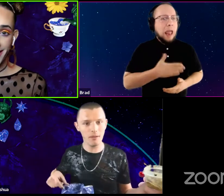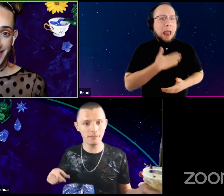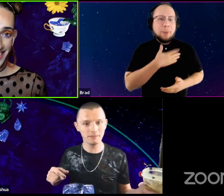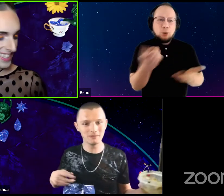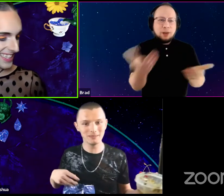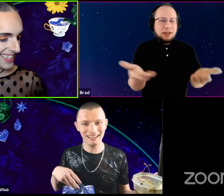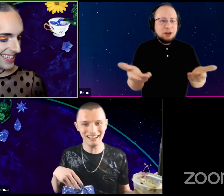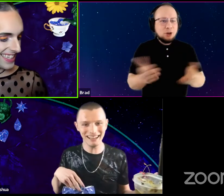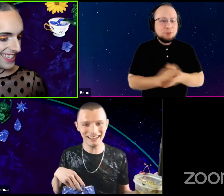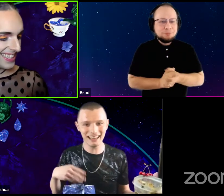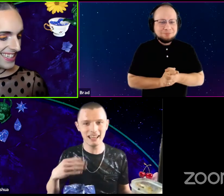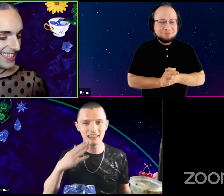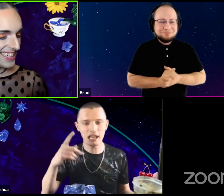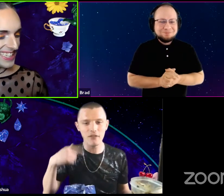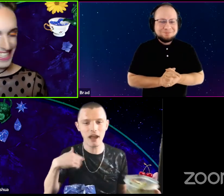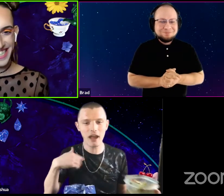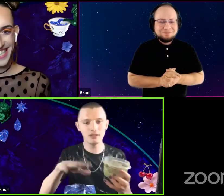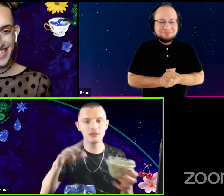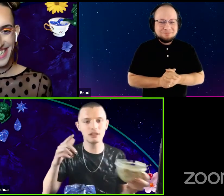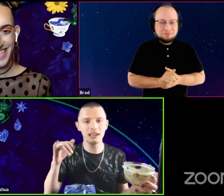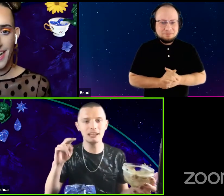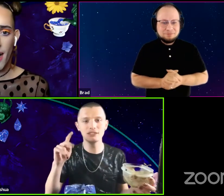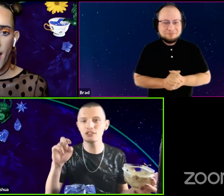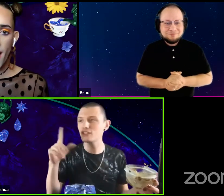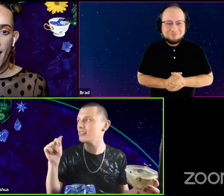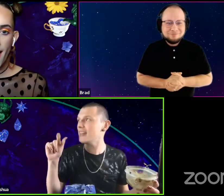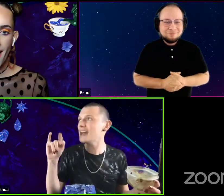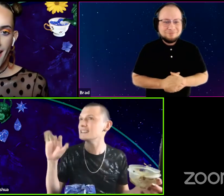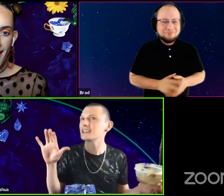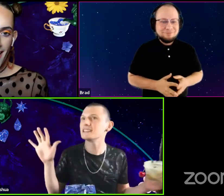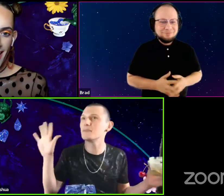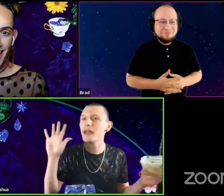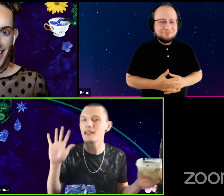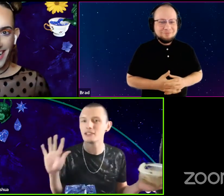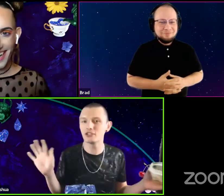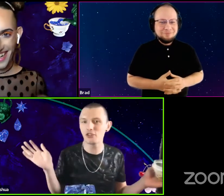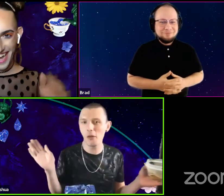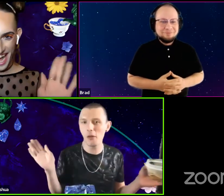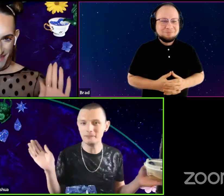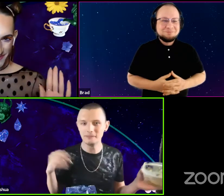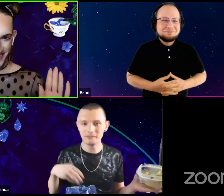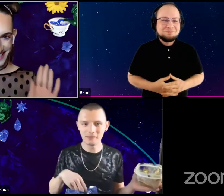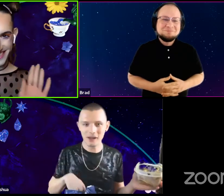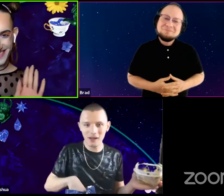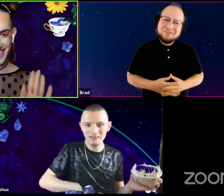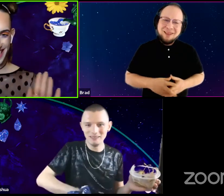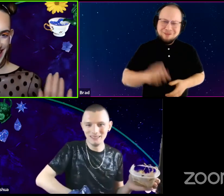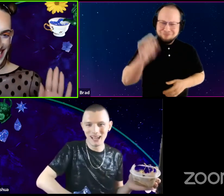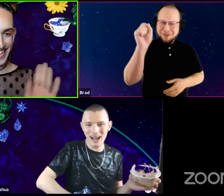Um. thank you for having me in your intergalactic space. Absolutely.